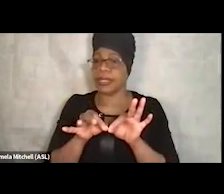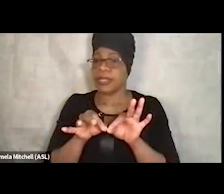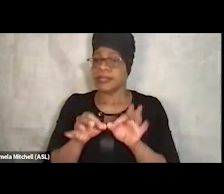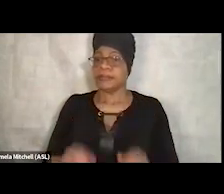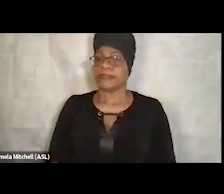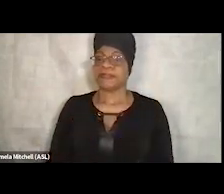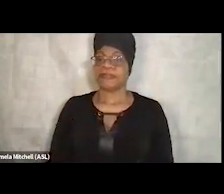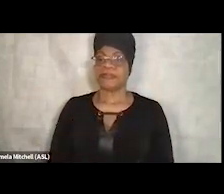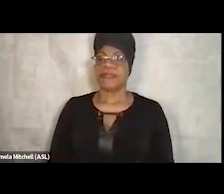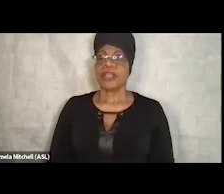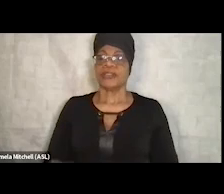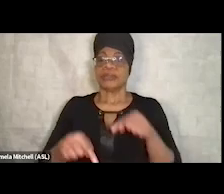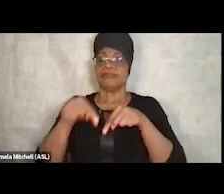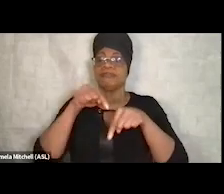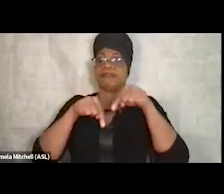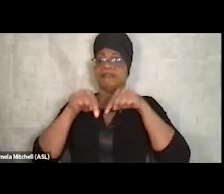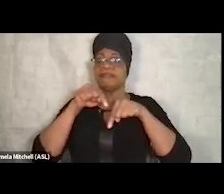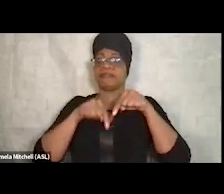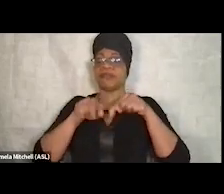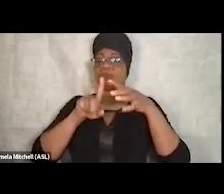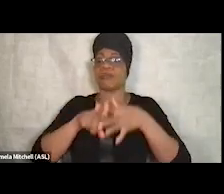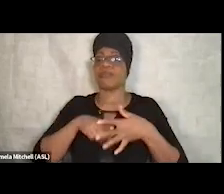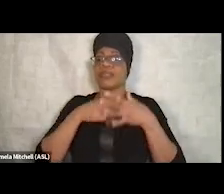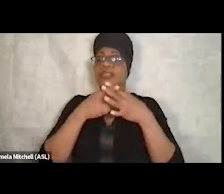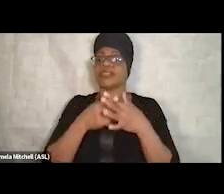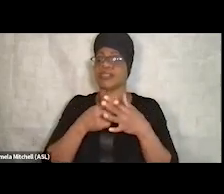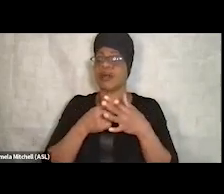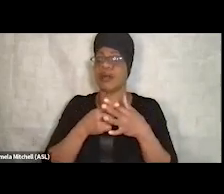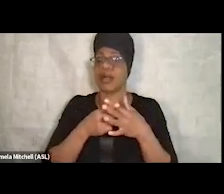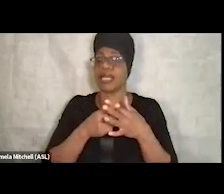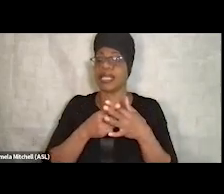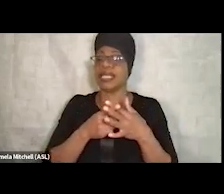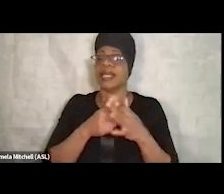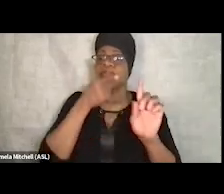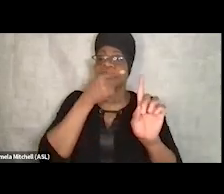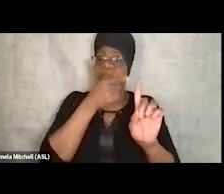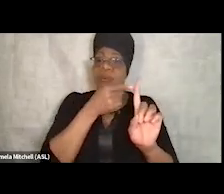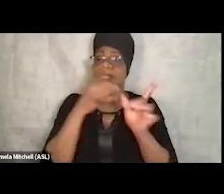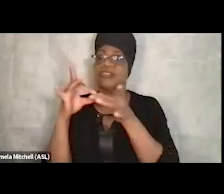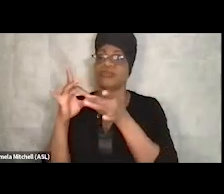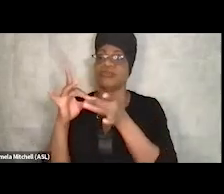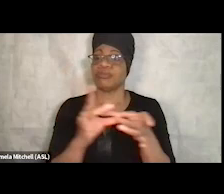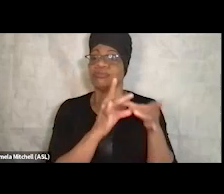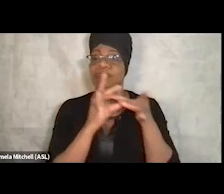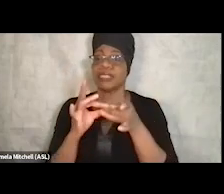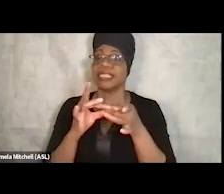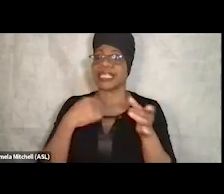to the start of ultimately this is just about relationships, and I have to make some adjustments